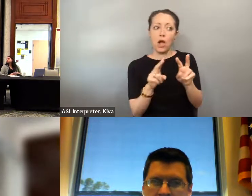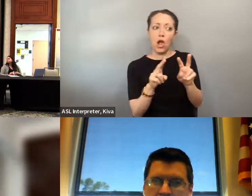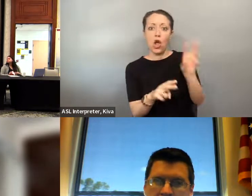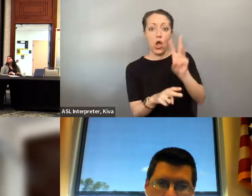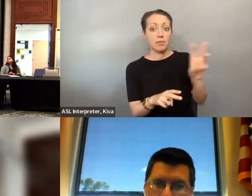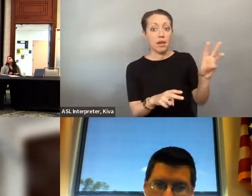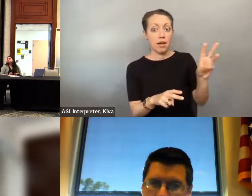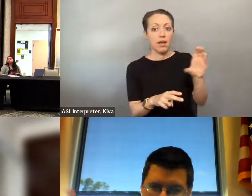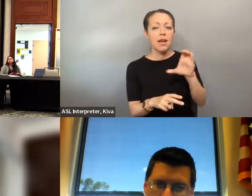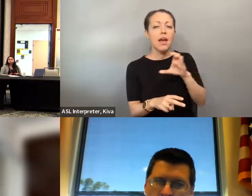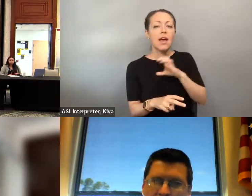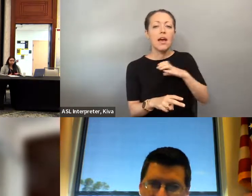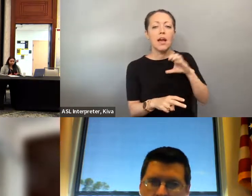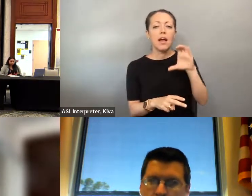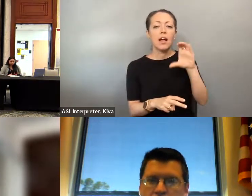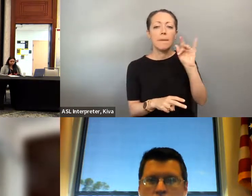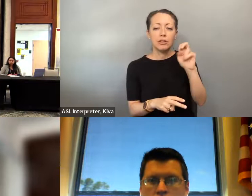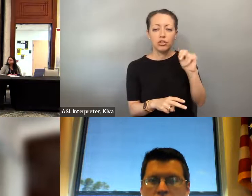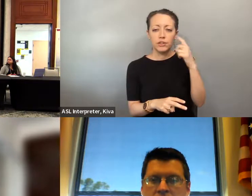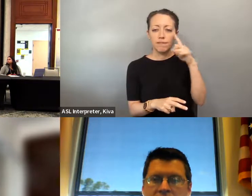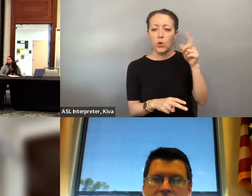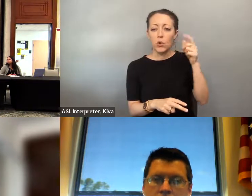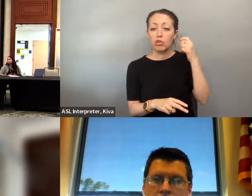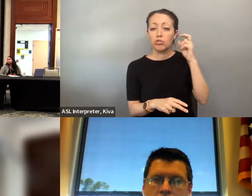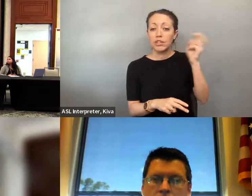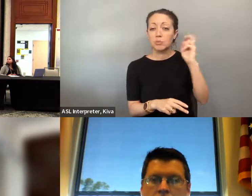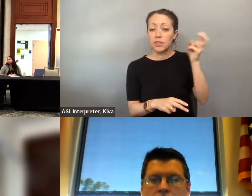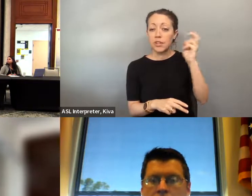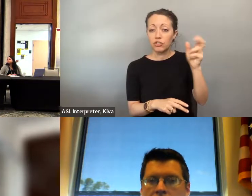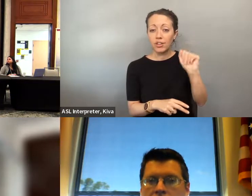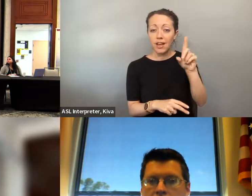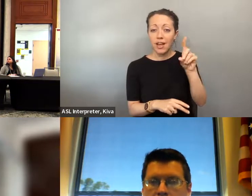so what I would say is, hello on our website at the Commission for transportation, disadvantage. to be different. So what I would say is, on our website You can, just Google, at and it will be the first website that comes up.